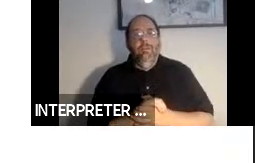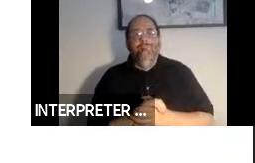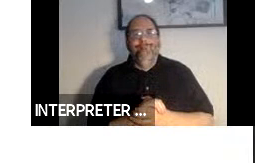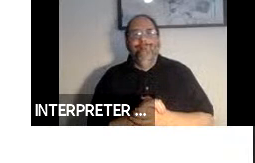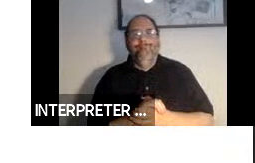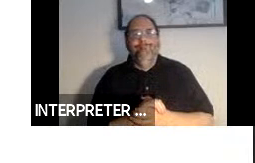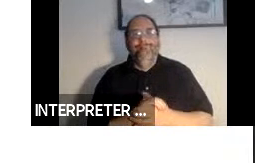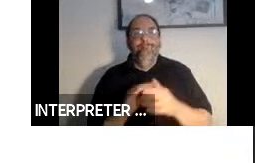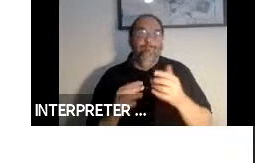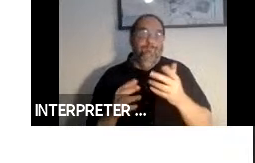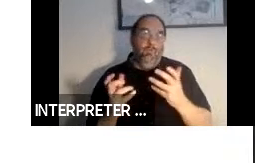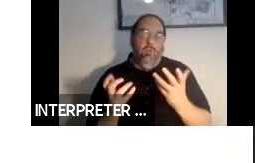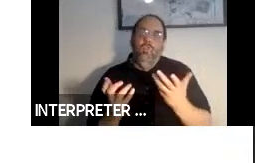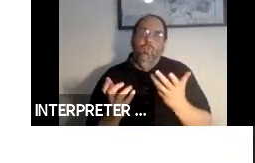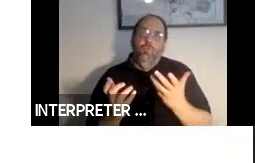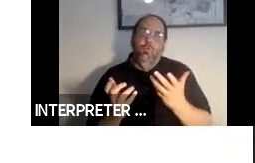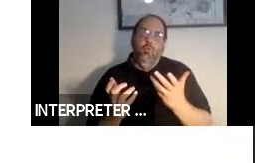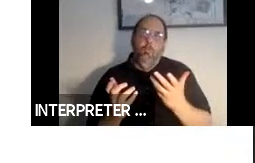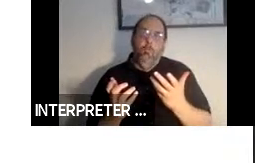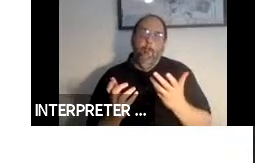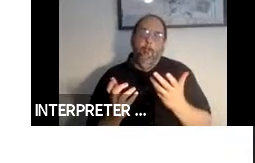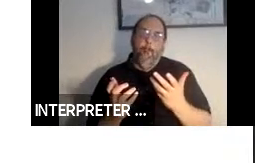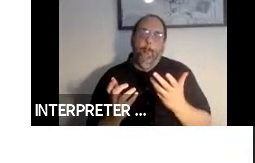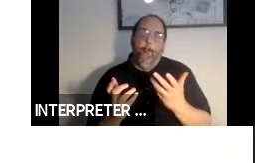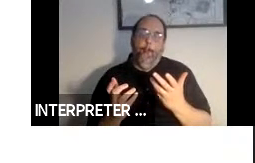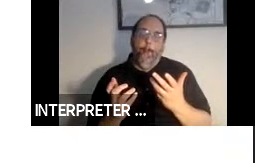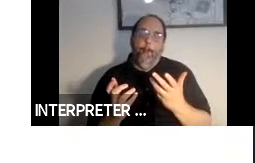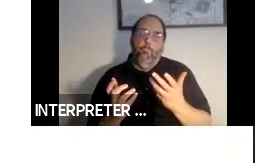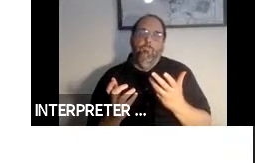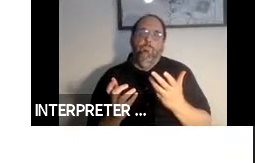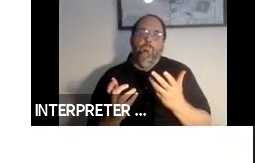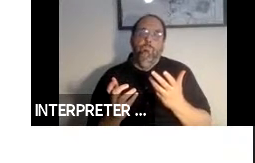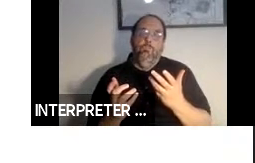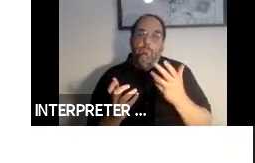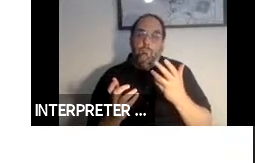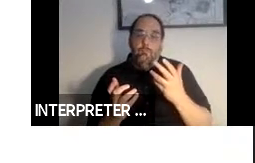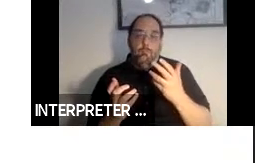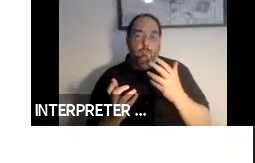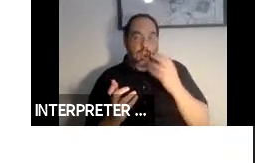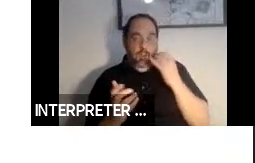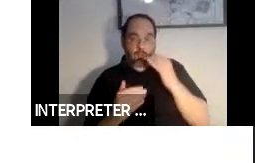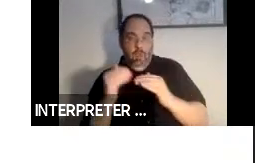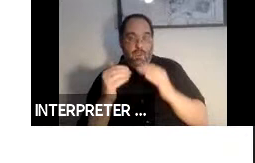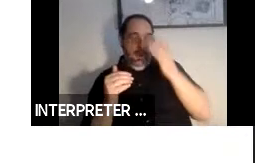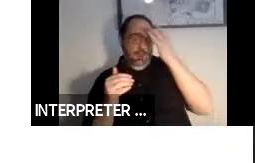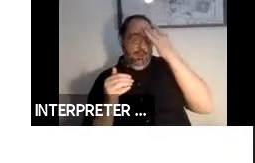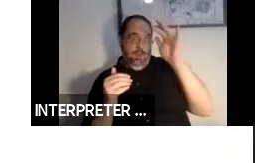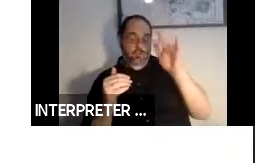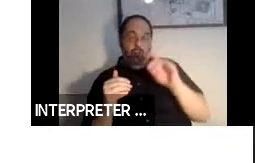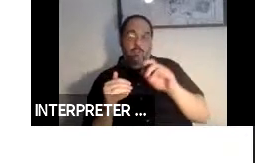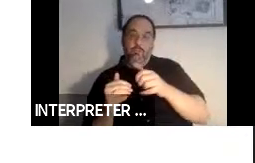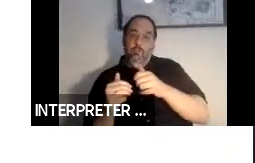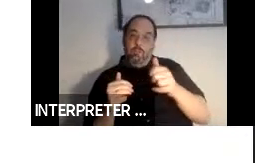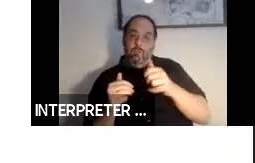want to have, if you're building an intelligent transportation system, you would look rather